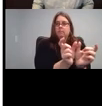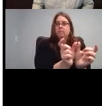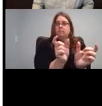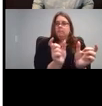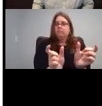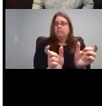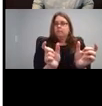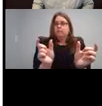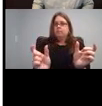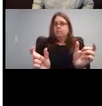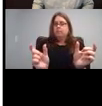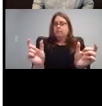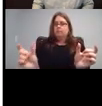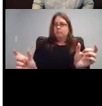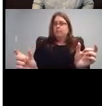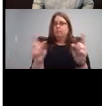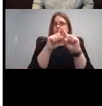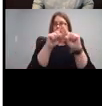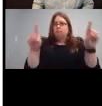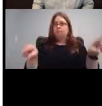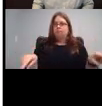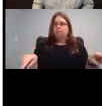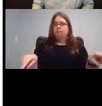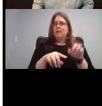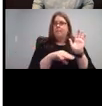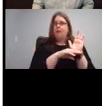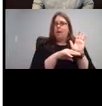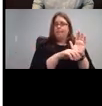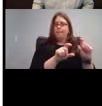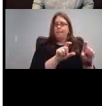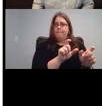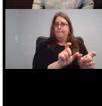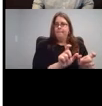are a little pad. So we're on the introduction page right now.